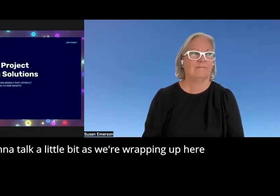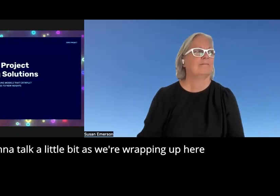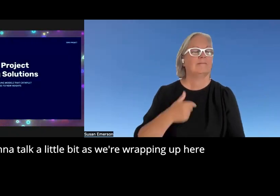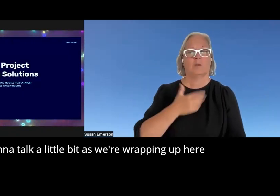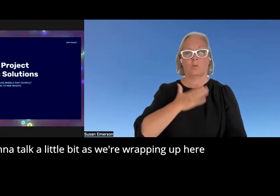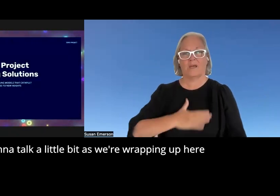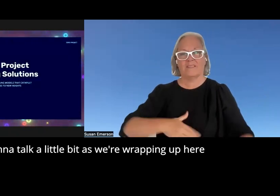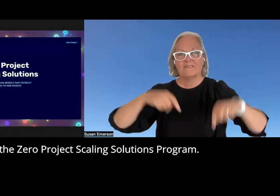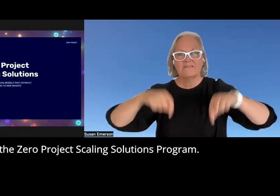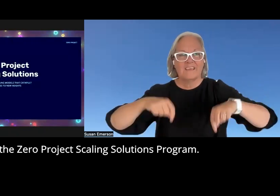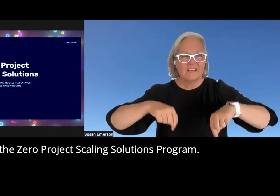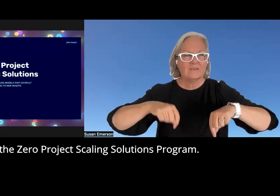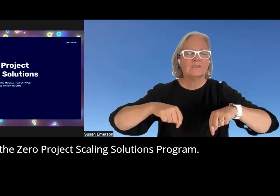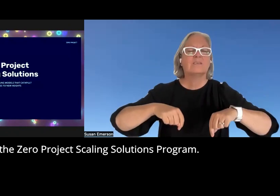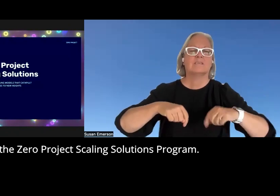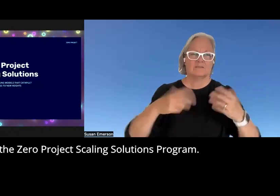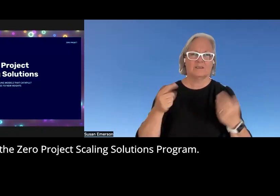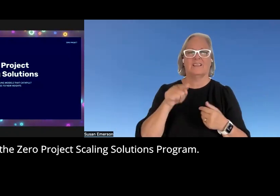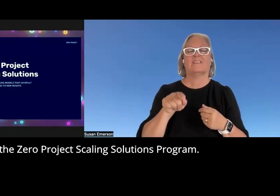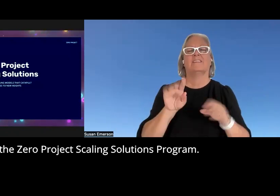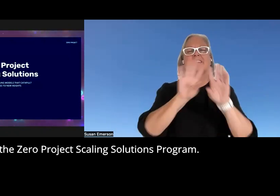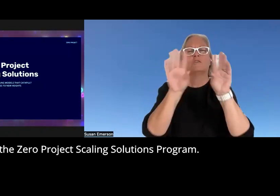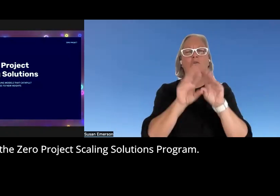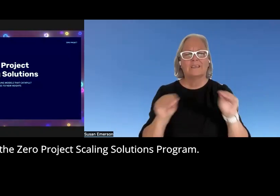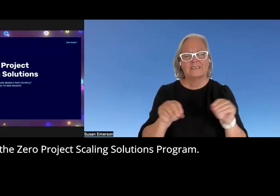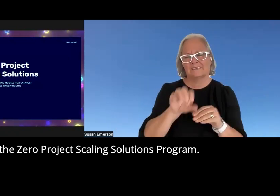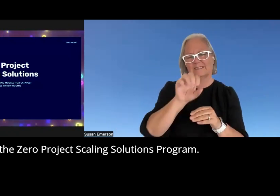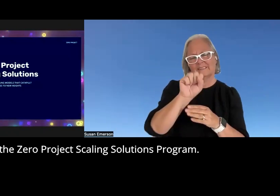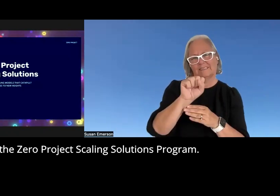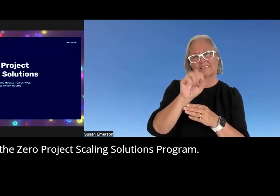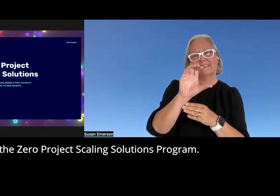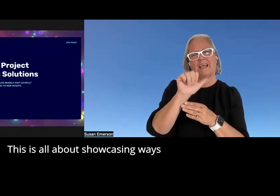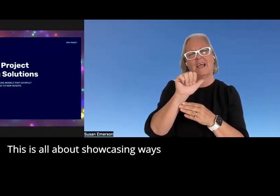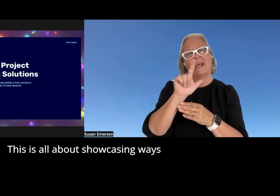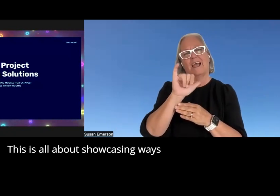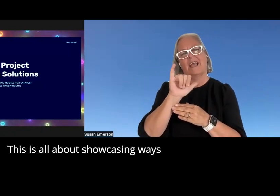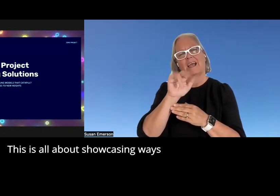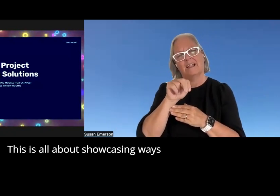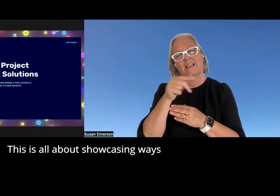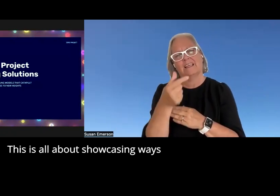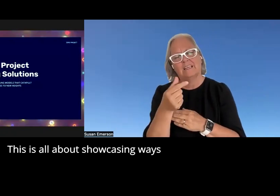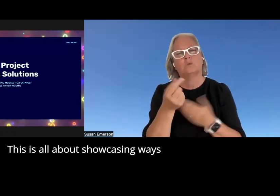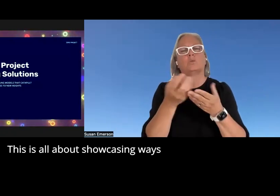wrapping up here about the zero project scaling Solutions program this is all about show casing